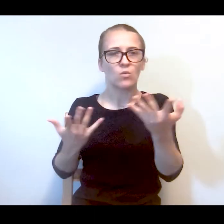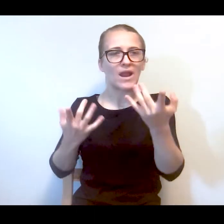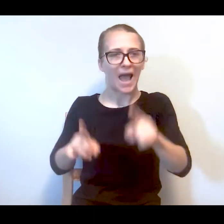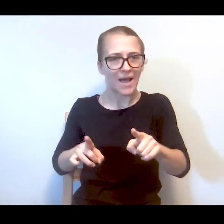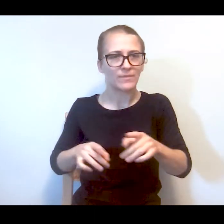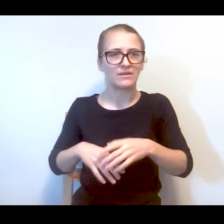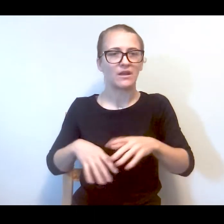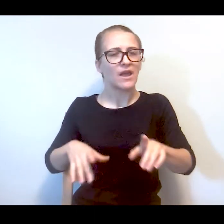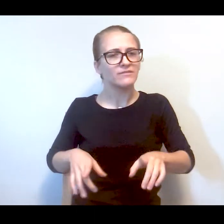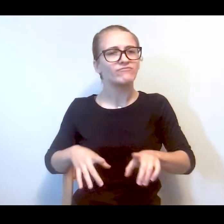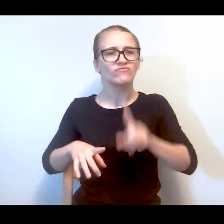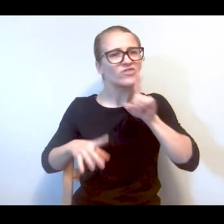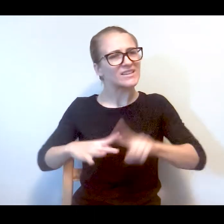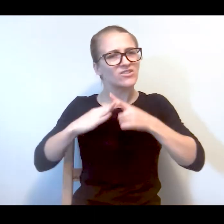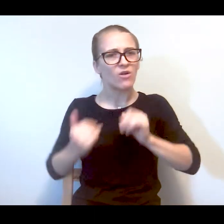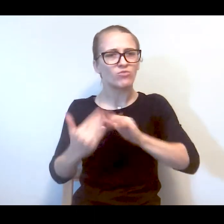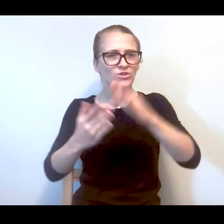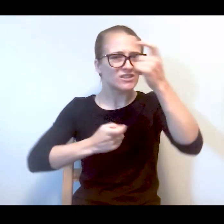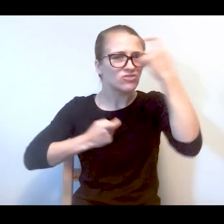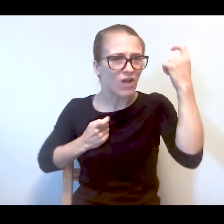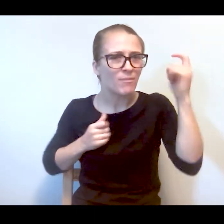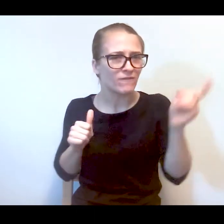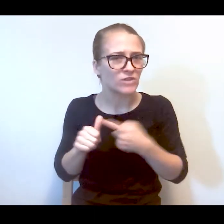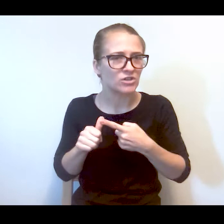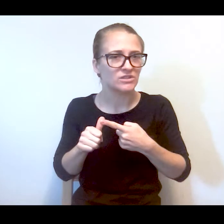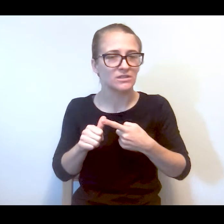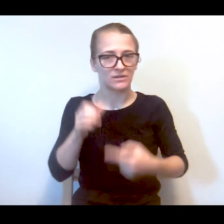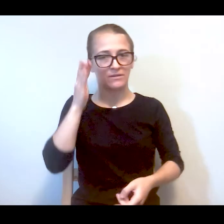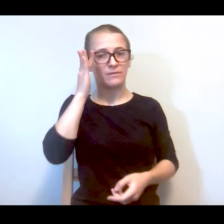dealing with the trauma that people go through.